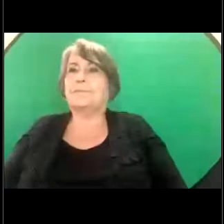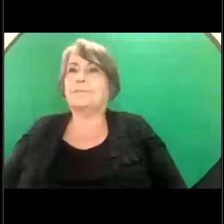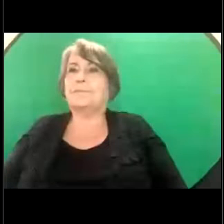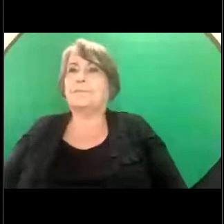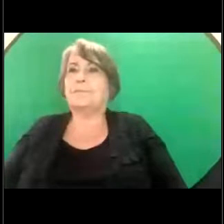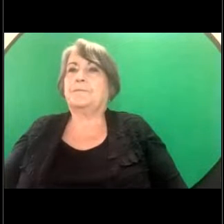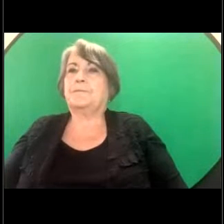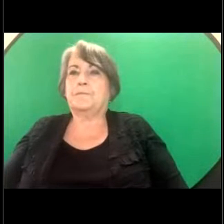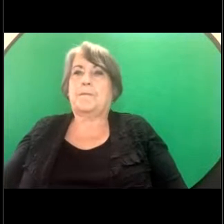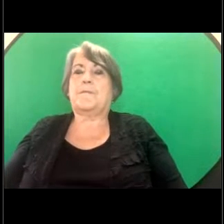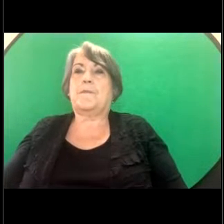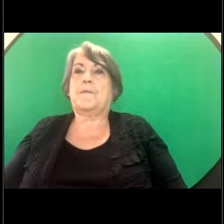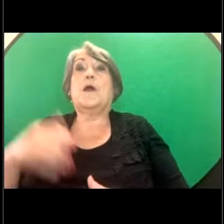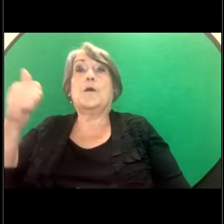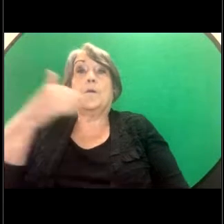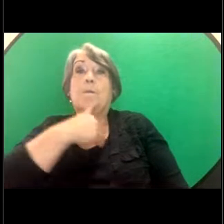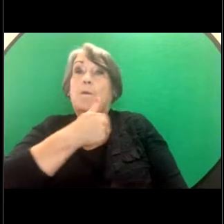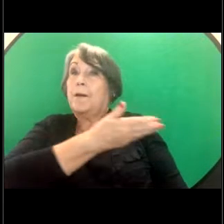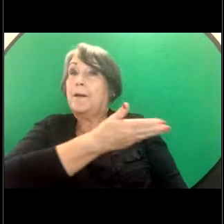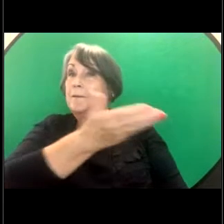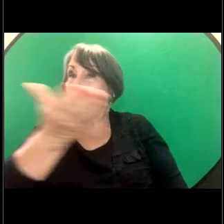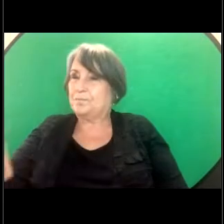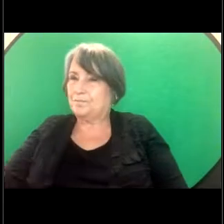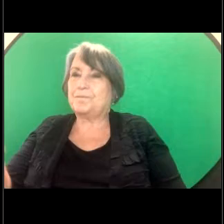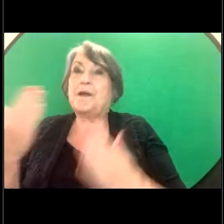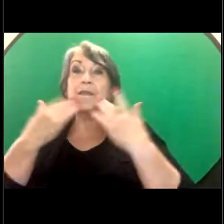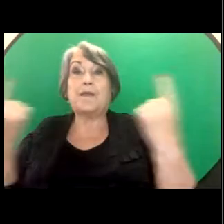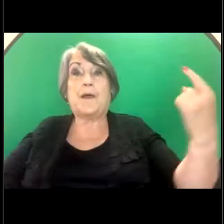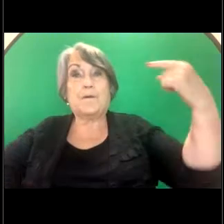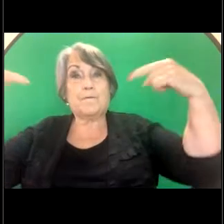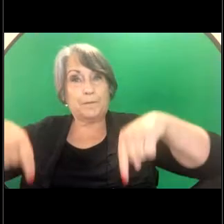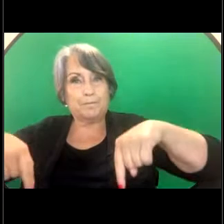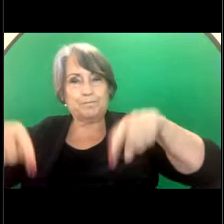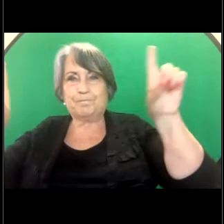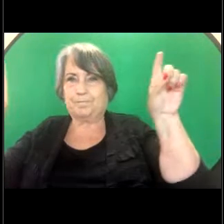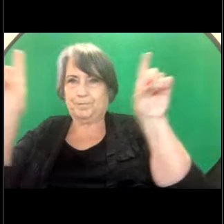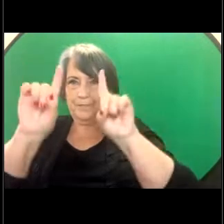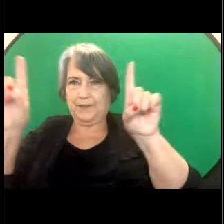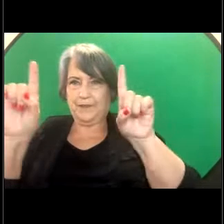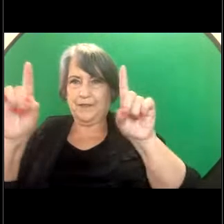Good morning, everybody. Thank you for joining us for Legal Aid Queensland's webinar